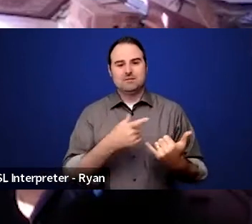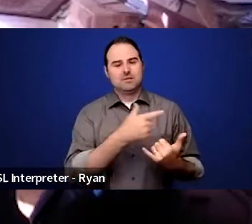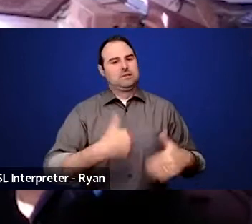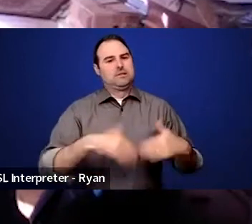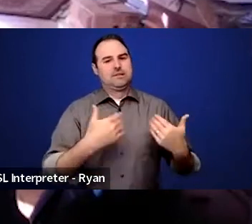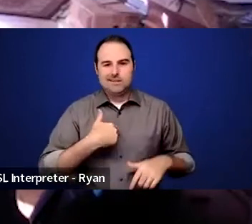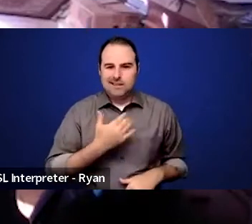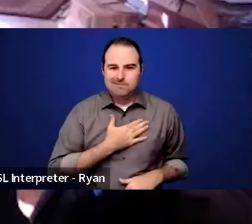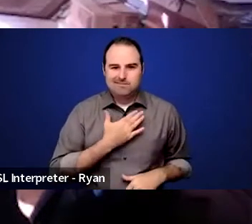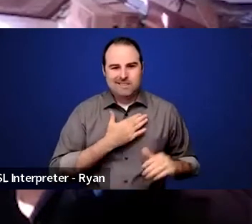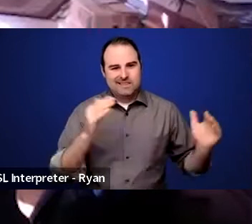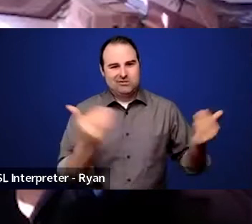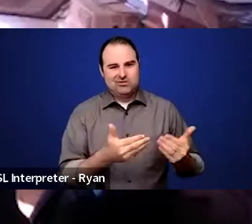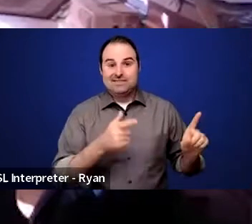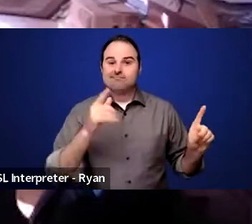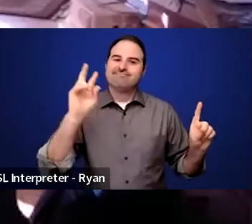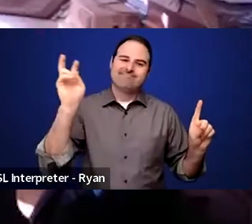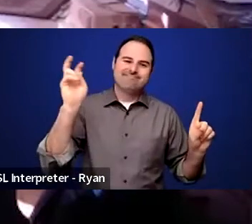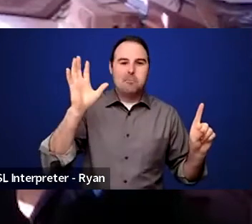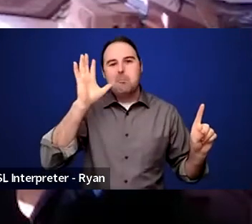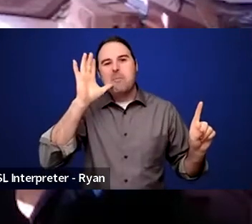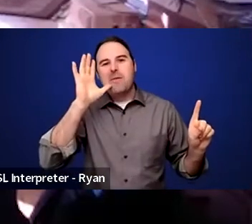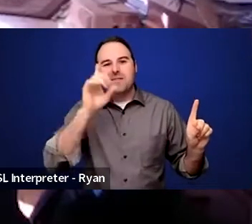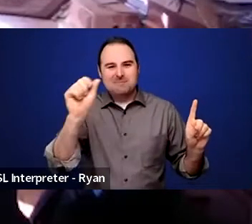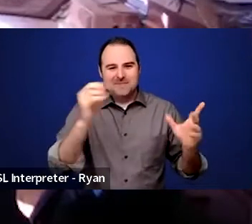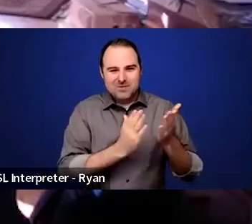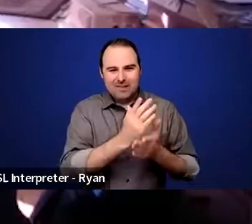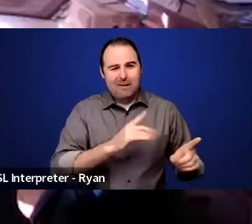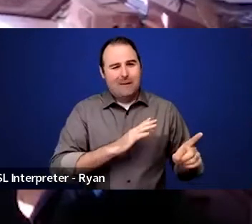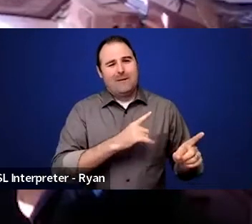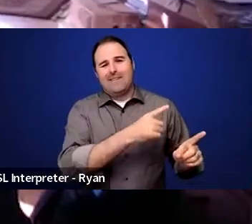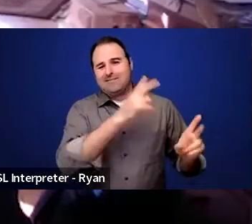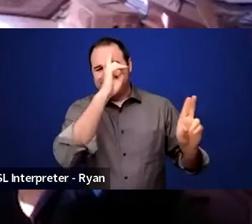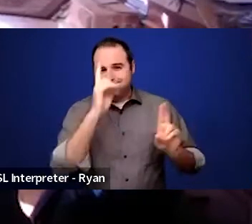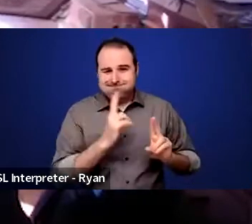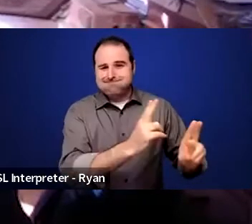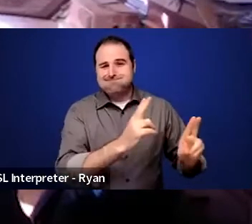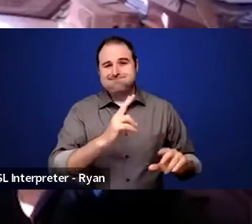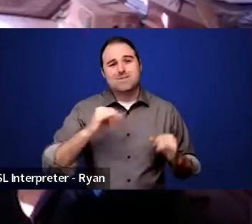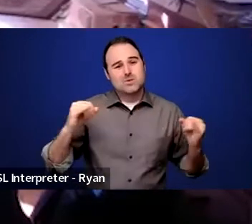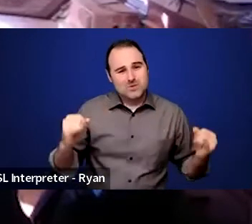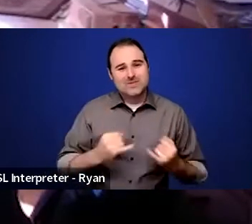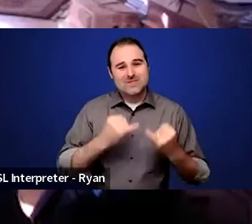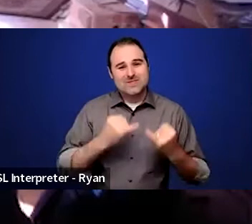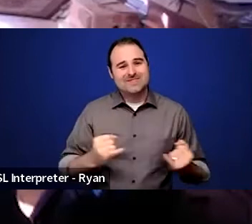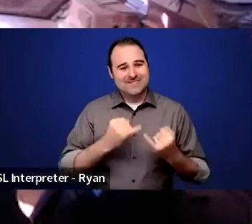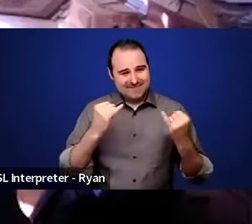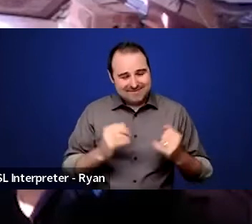known by some as the Mother of Disability Rights, Judith Heumann. Now, earlier before we started this,